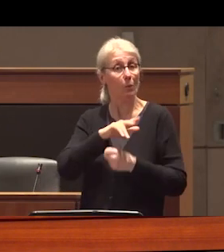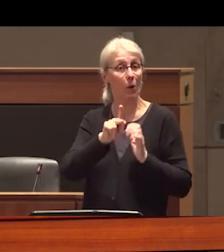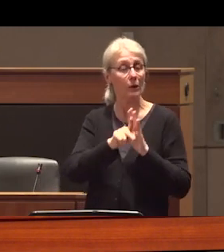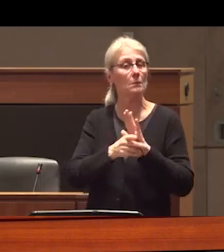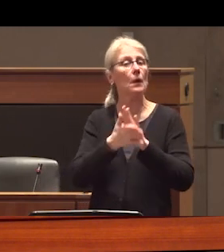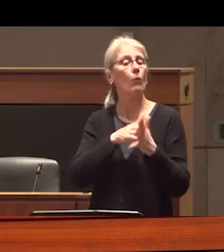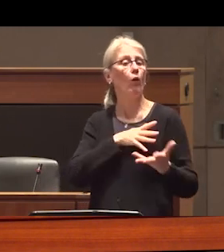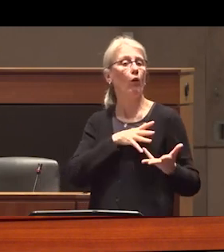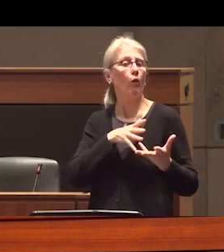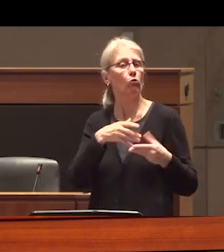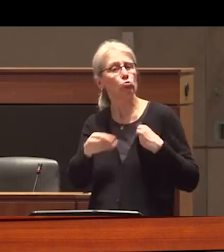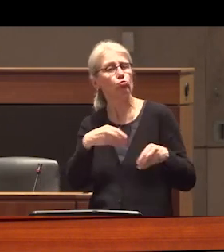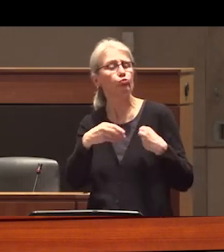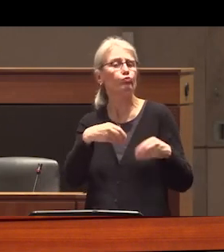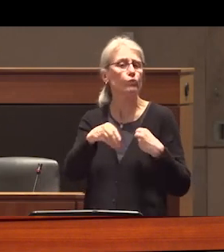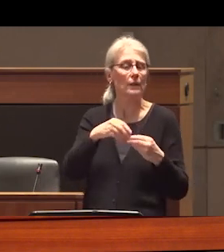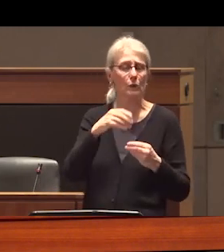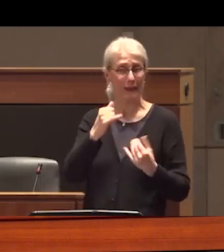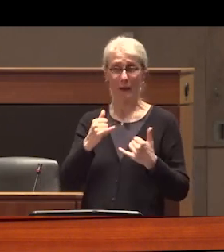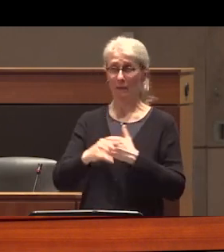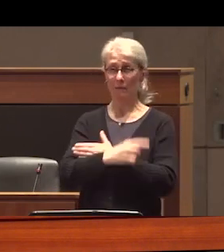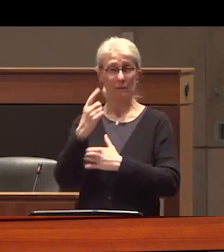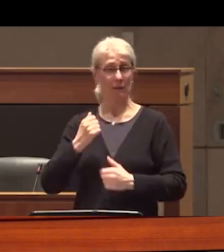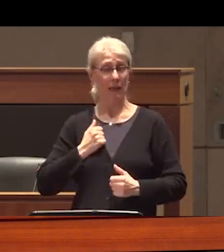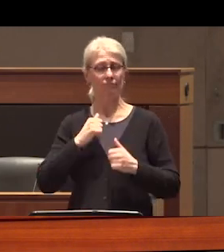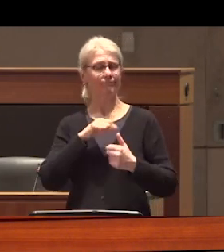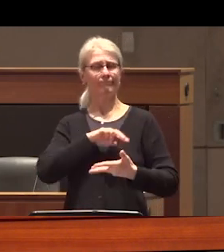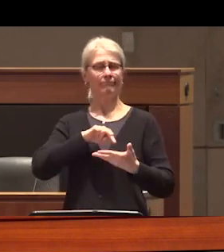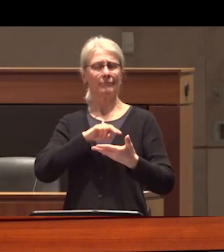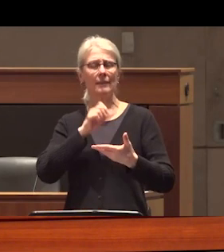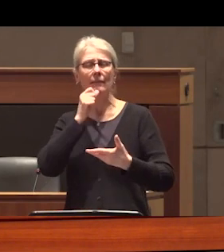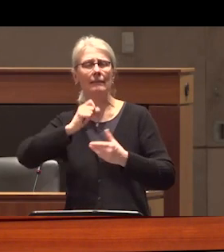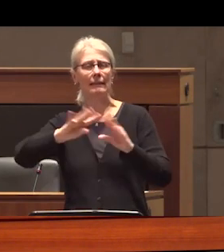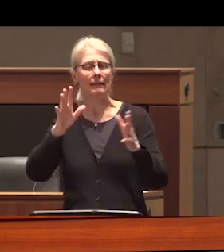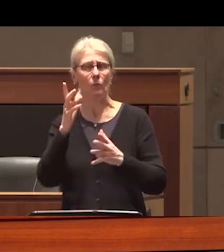to immense confusion about drug policies in Canada which has not been helped by both opportunistic